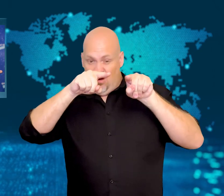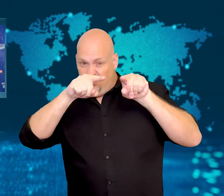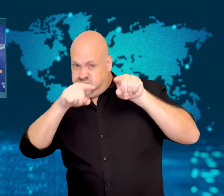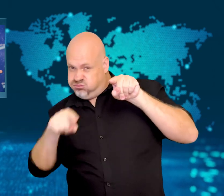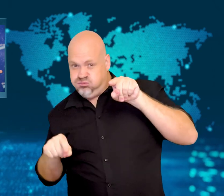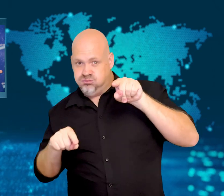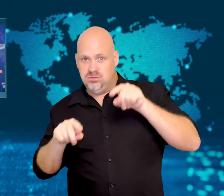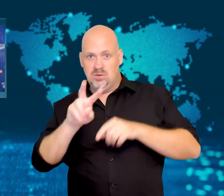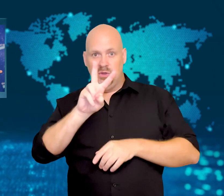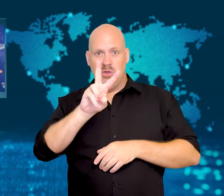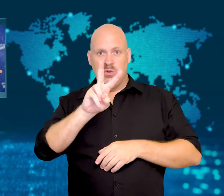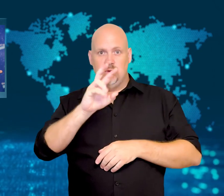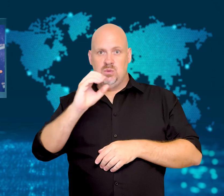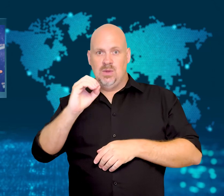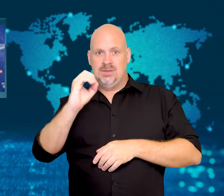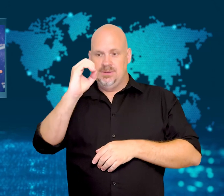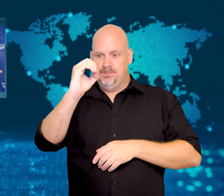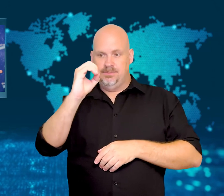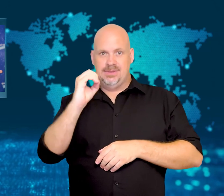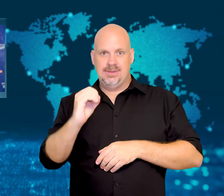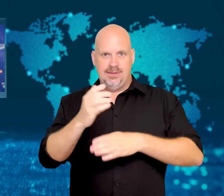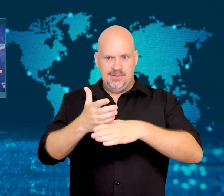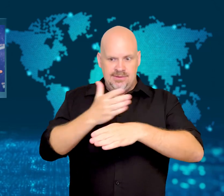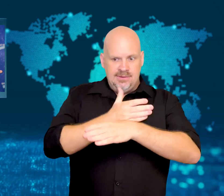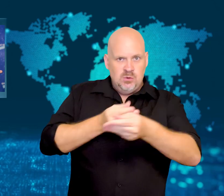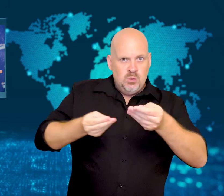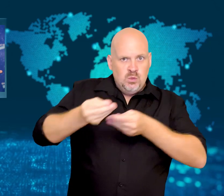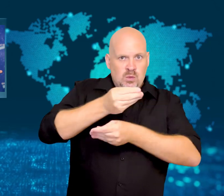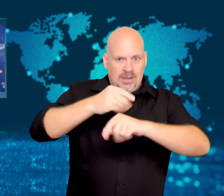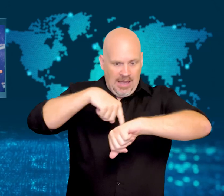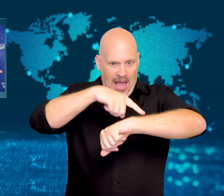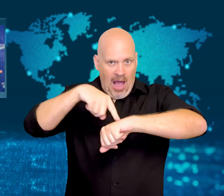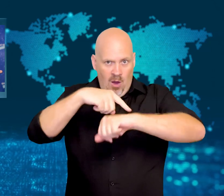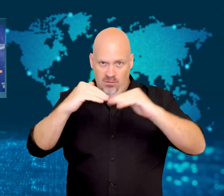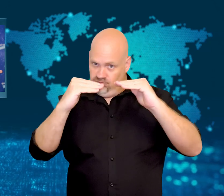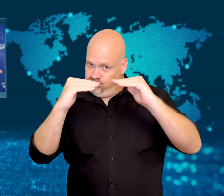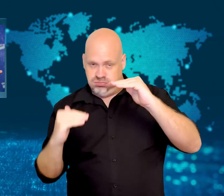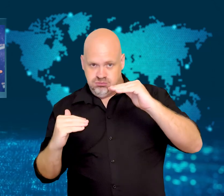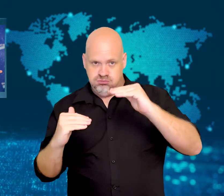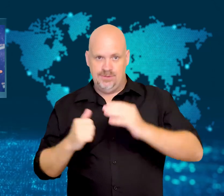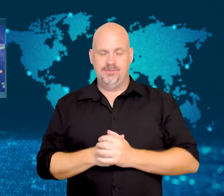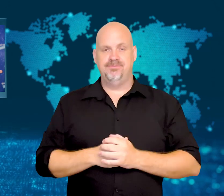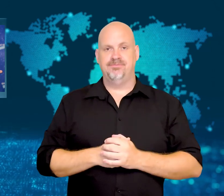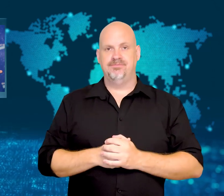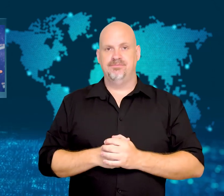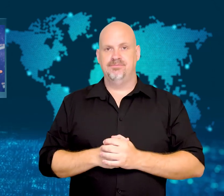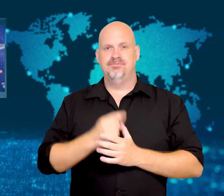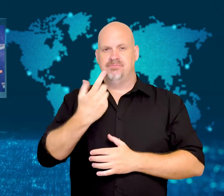to fall about 20% in pre-trading hours.